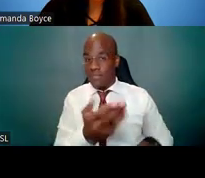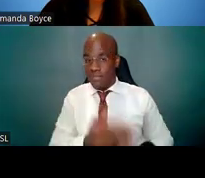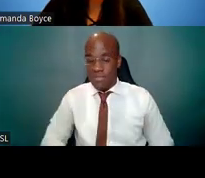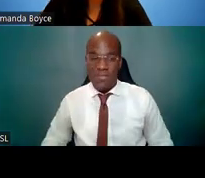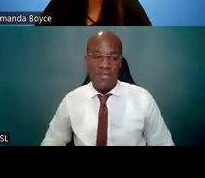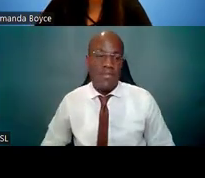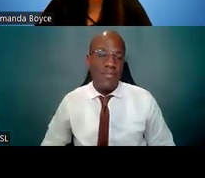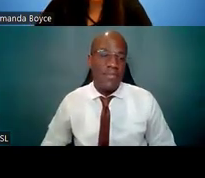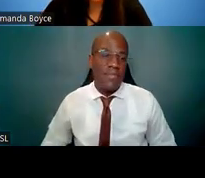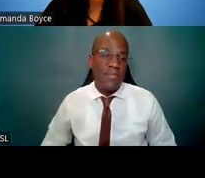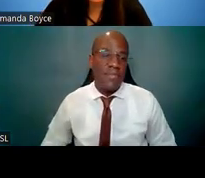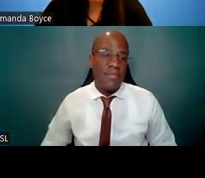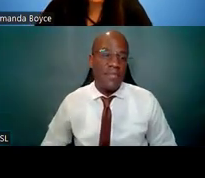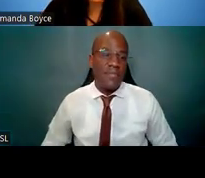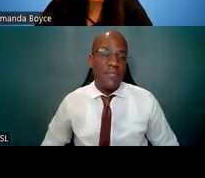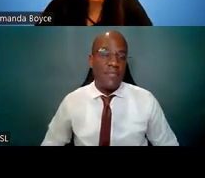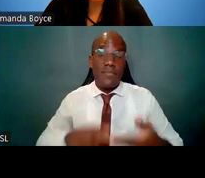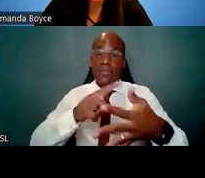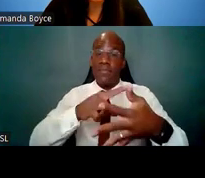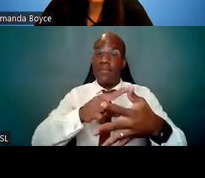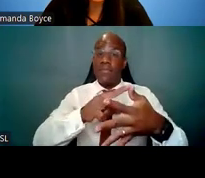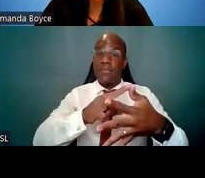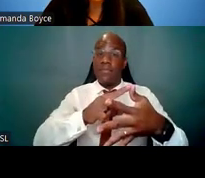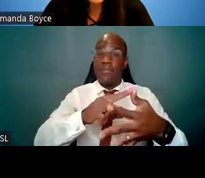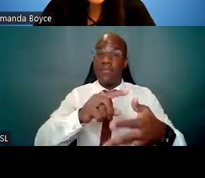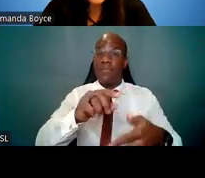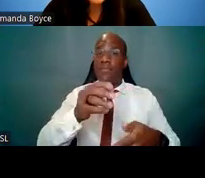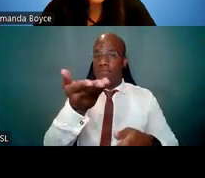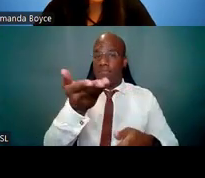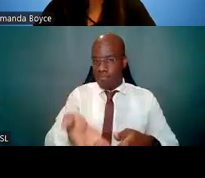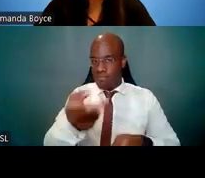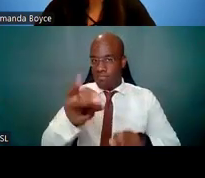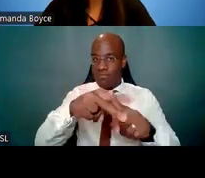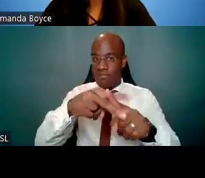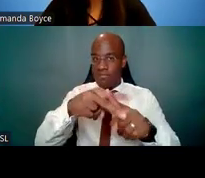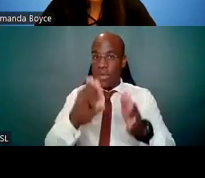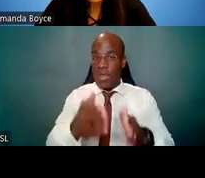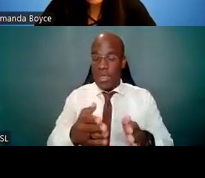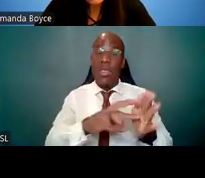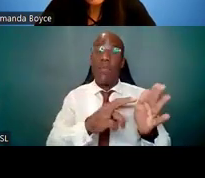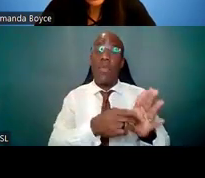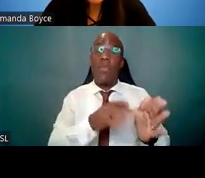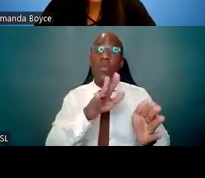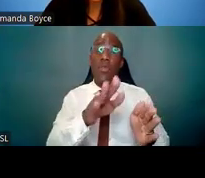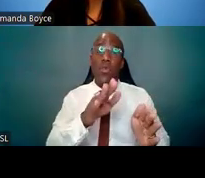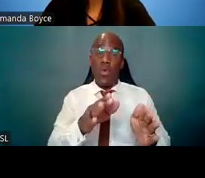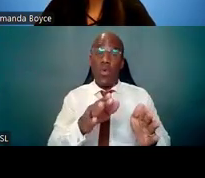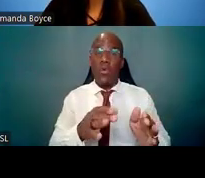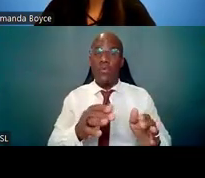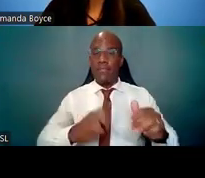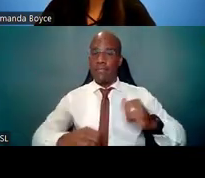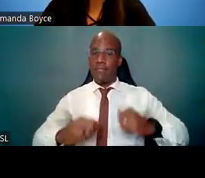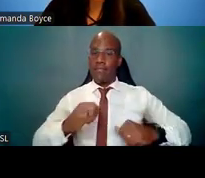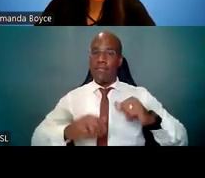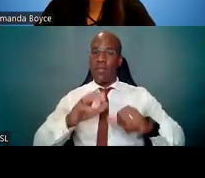So starting with the fellowship applicant -- this section demonstrates your potential based on your academic achievements,